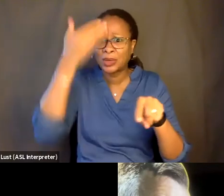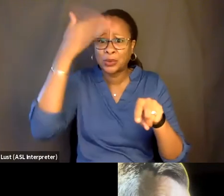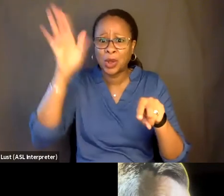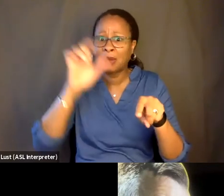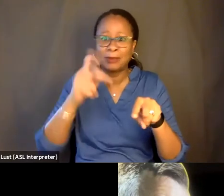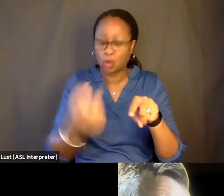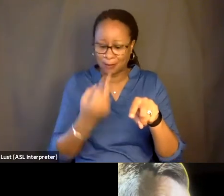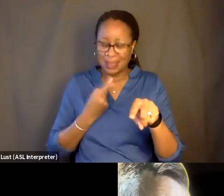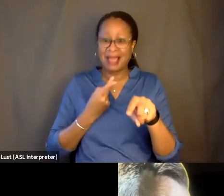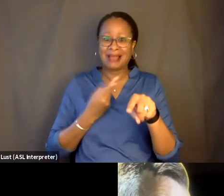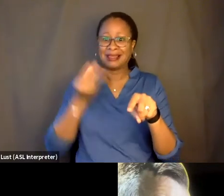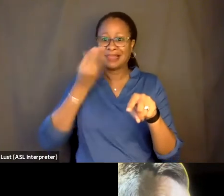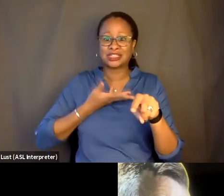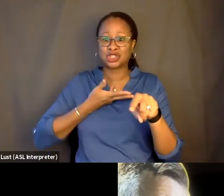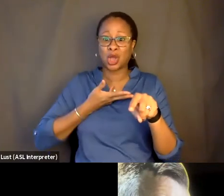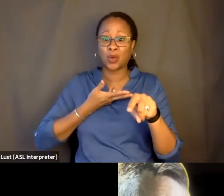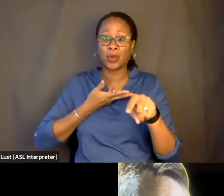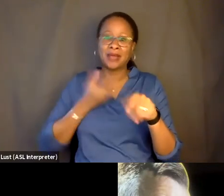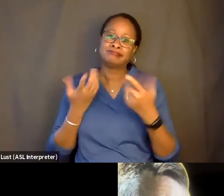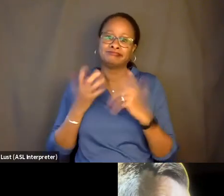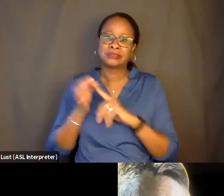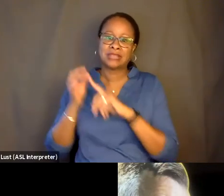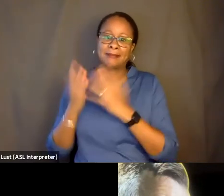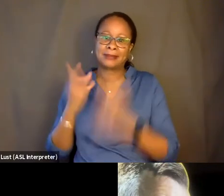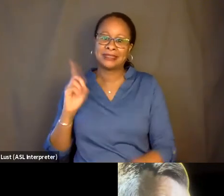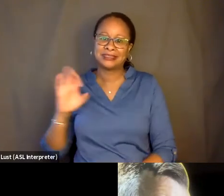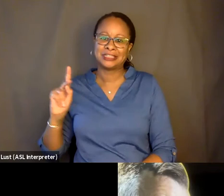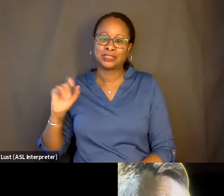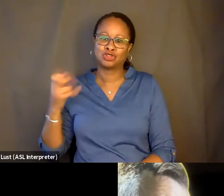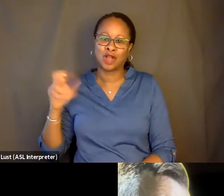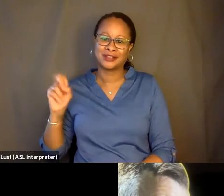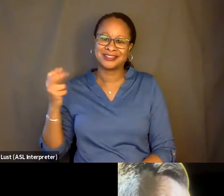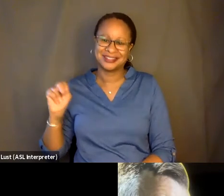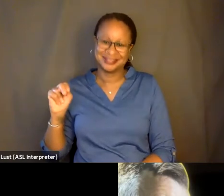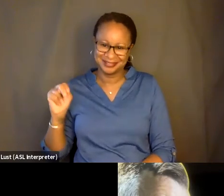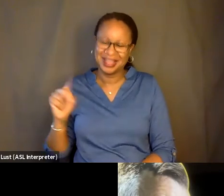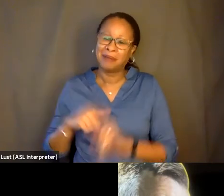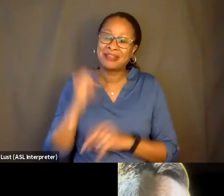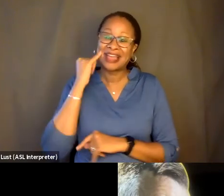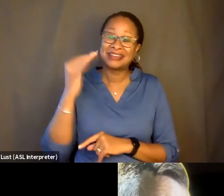except maybe Dick Johnson. But-- but this idea of the ethical line,